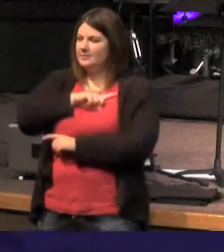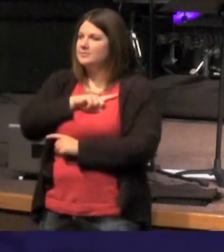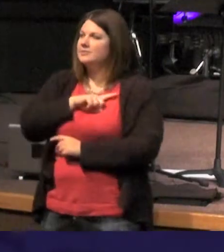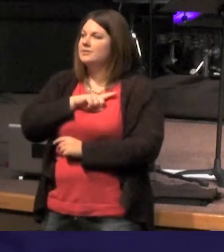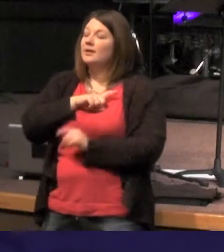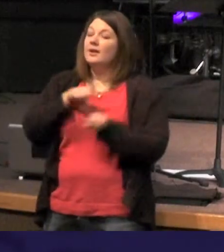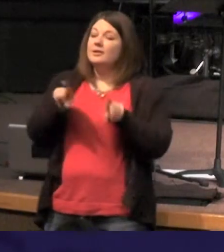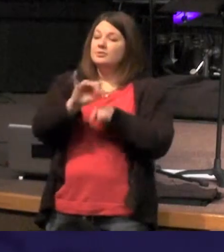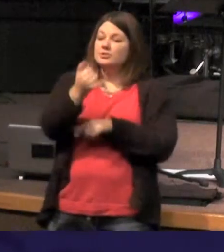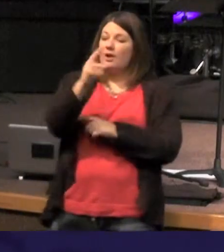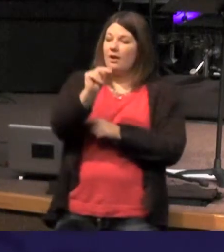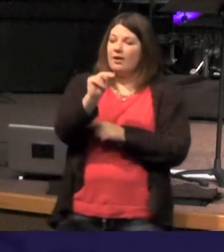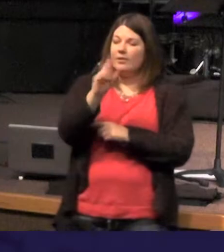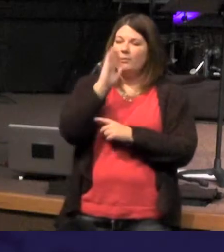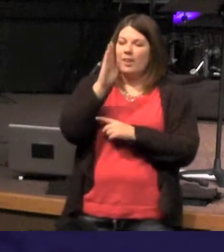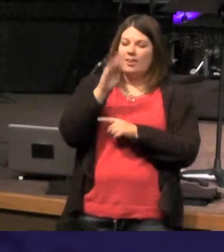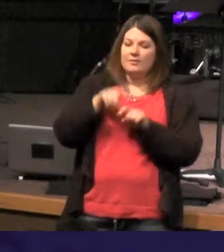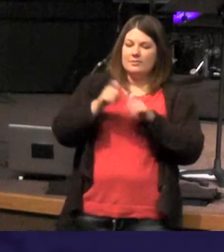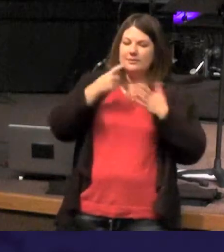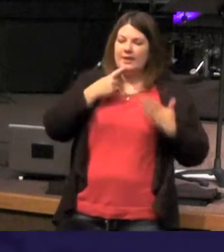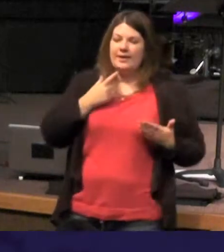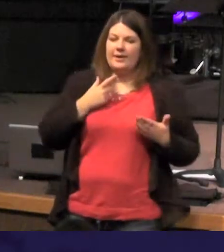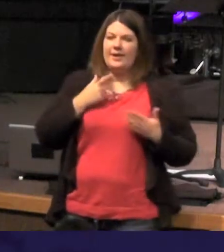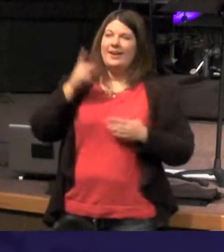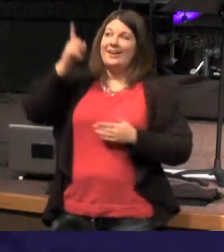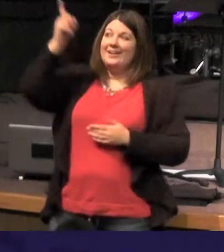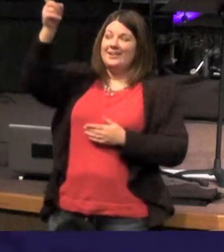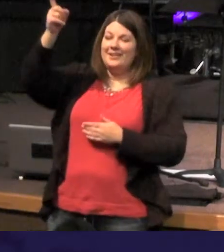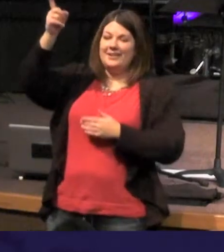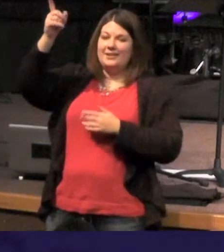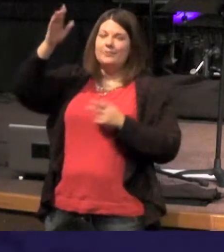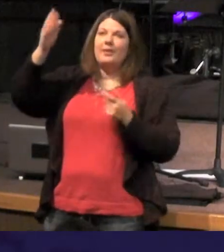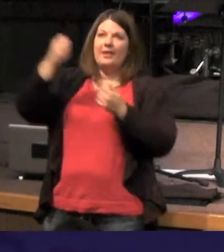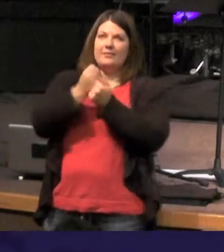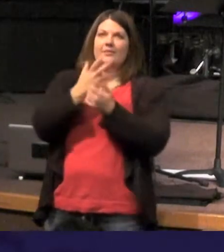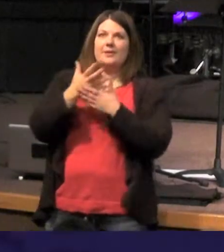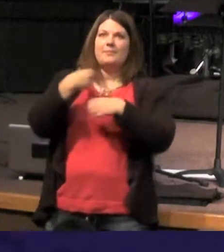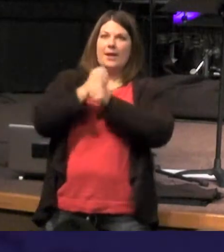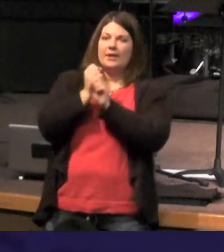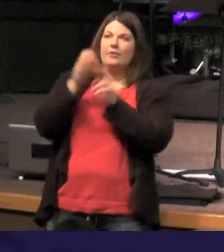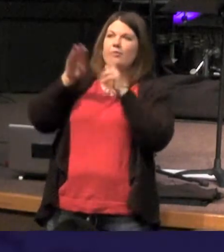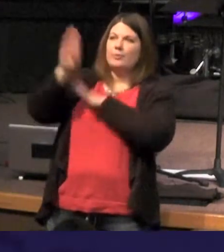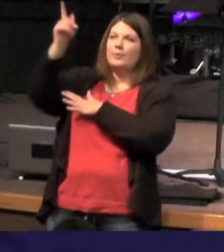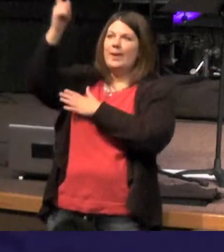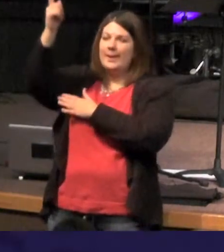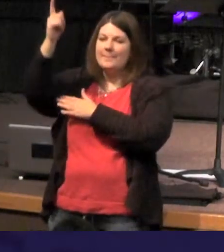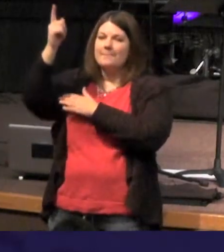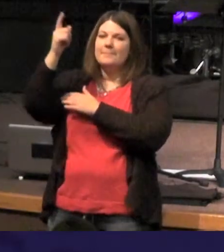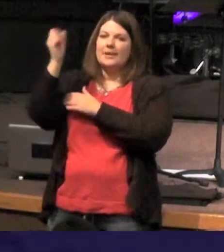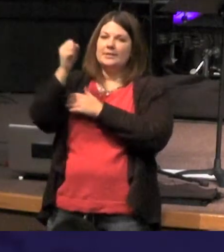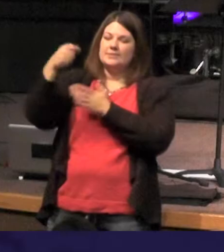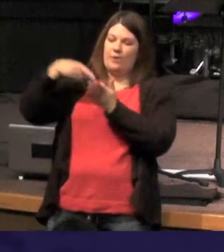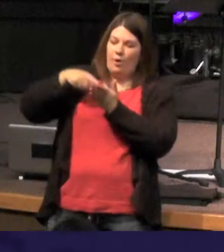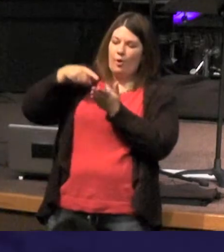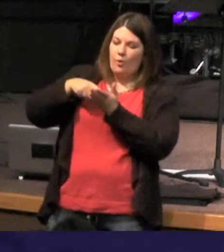but John is going to stop and say not only is the one that everything was created through him not only do we owe our physical life to